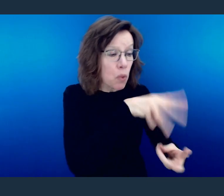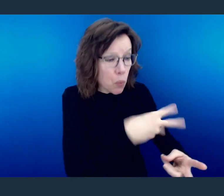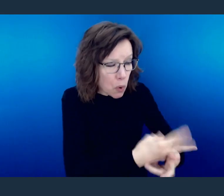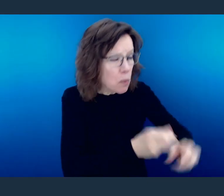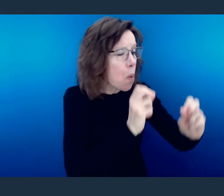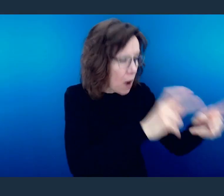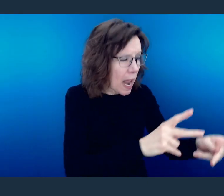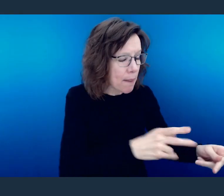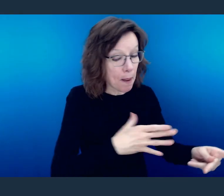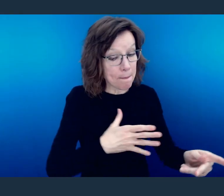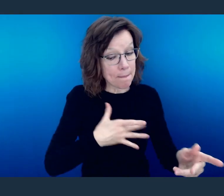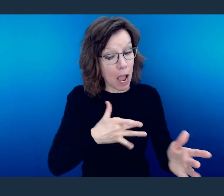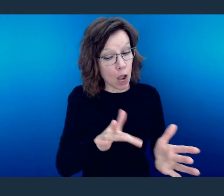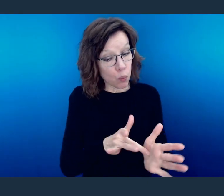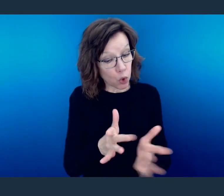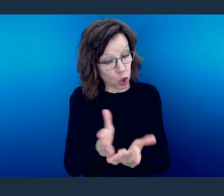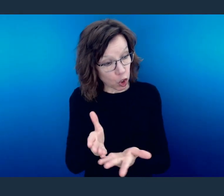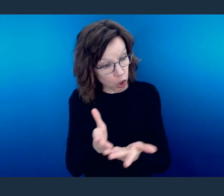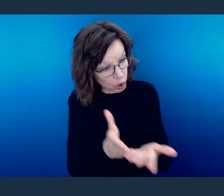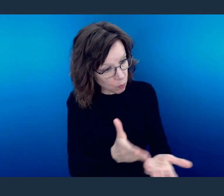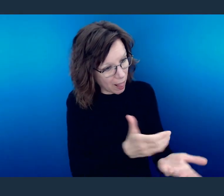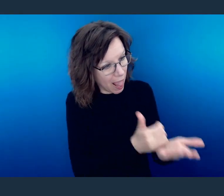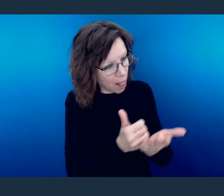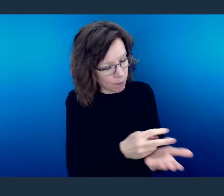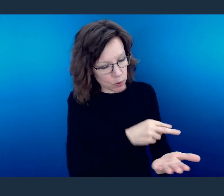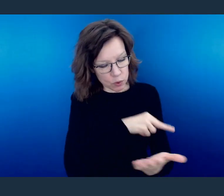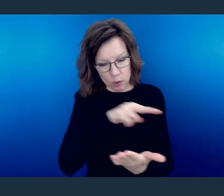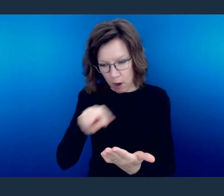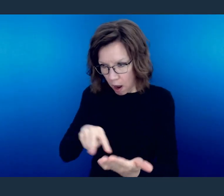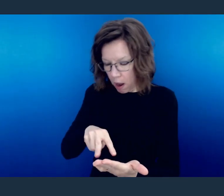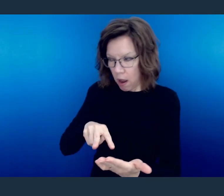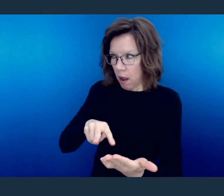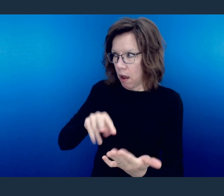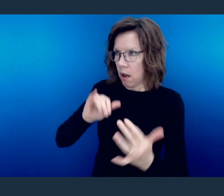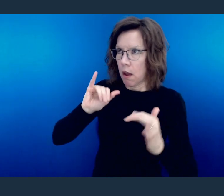My word will now help to change your mind.